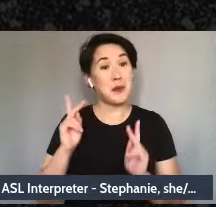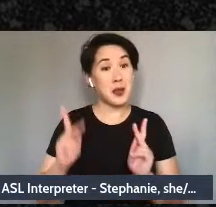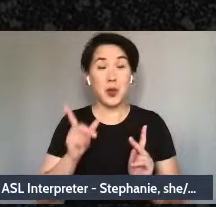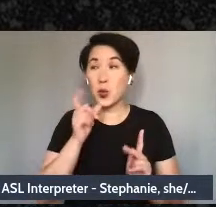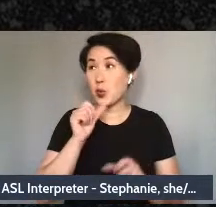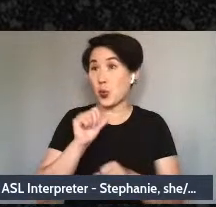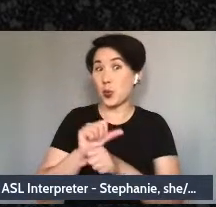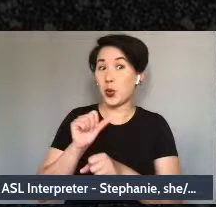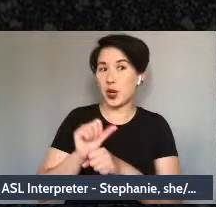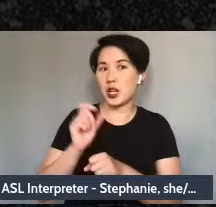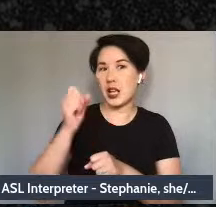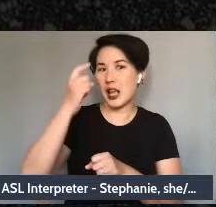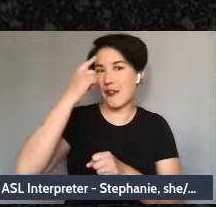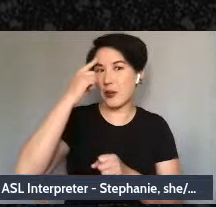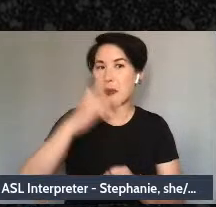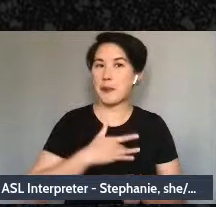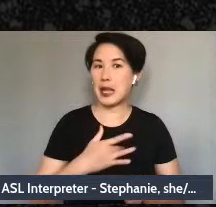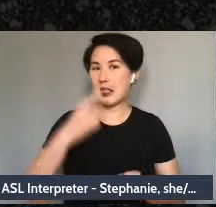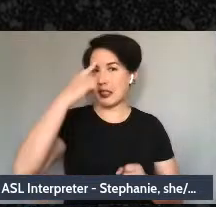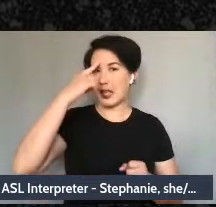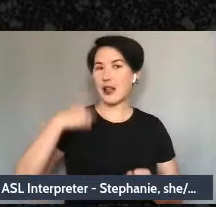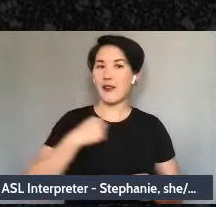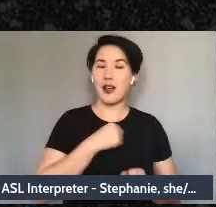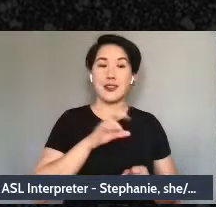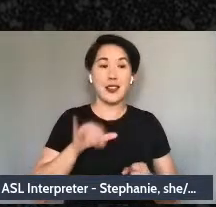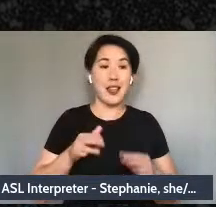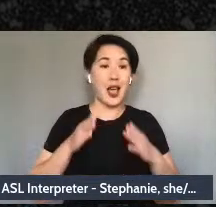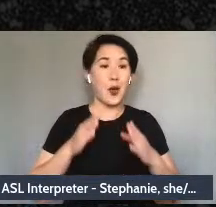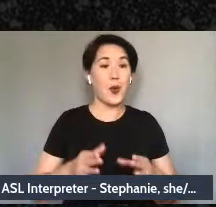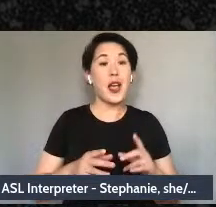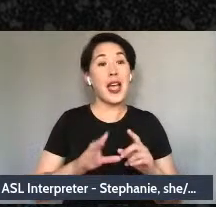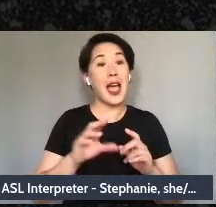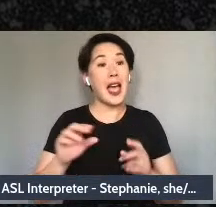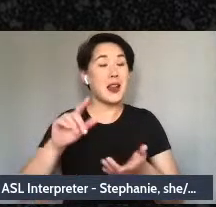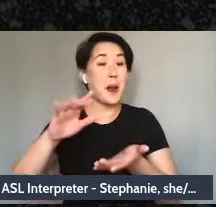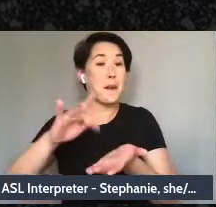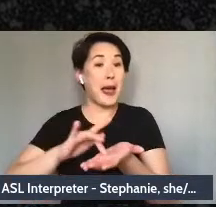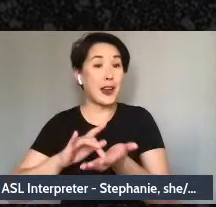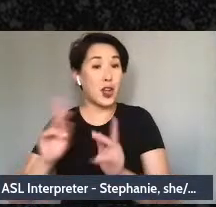also people in the in the medical industry also have their own perspective Antoinette, why don't you talk about that.